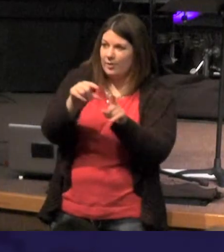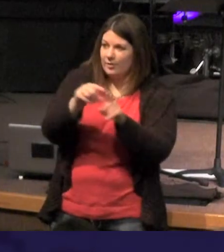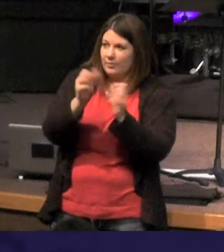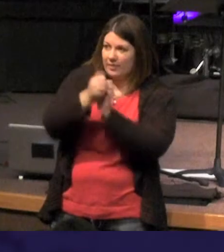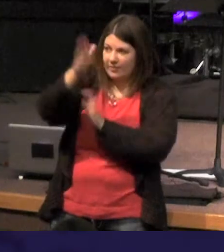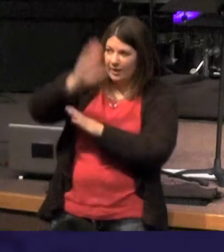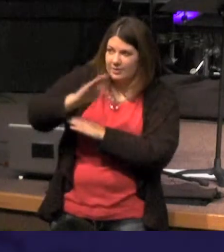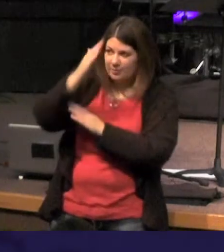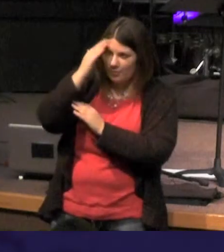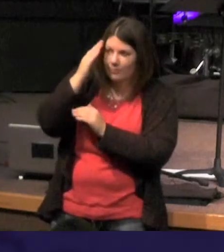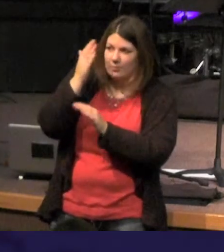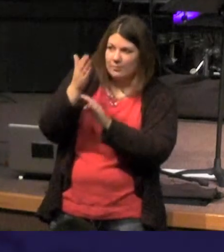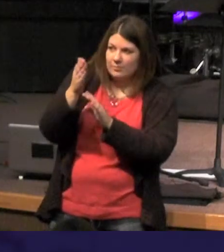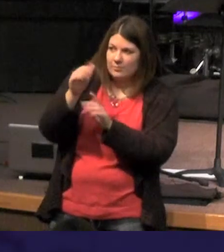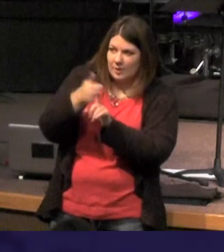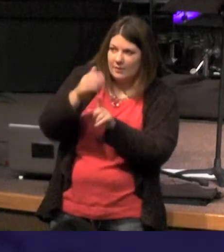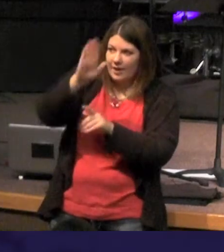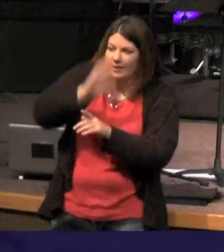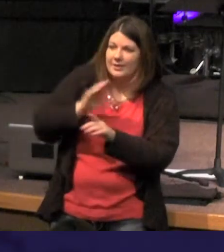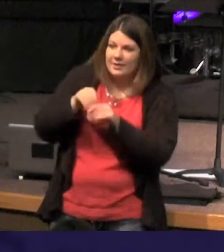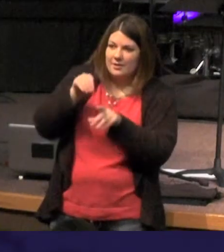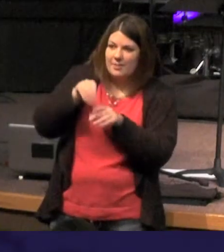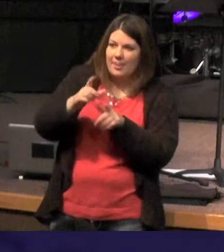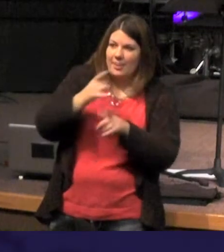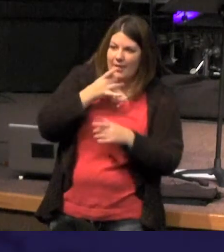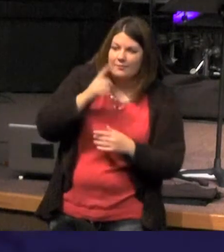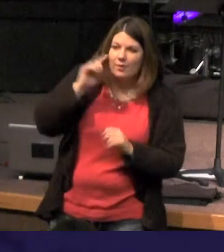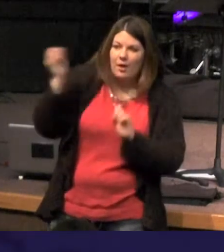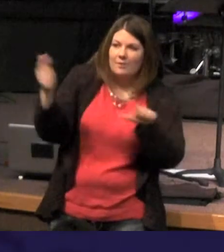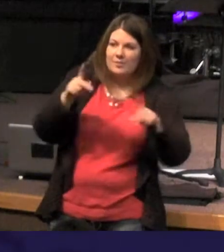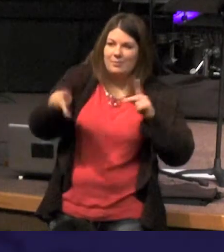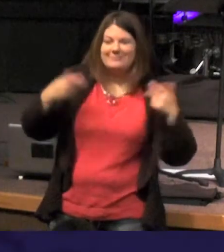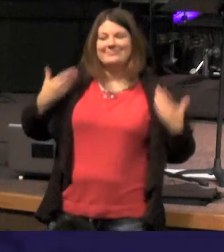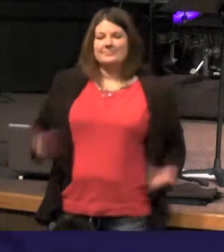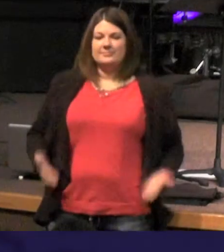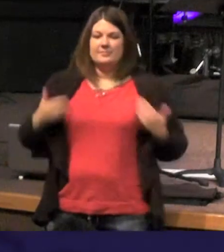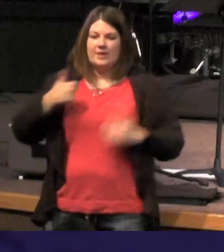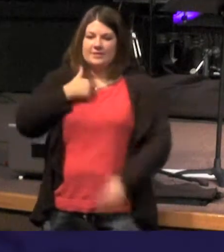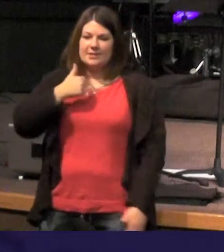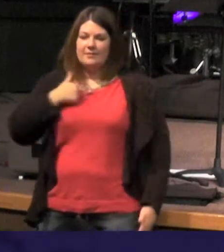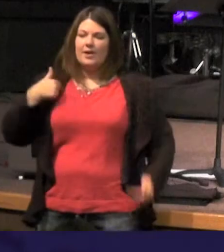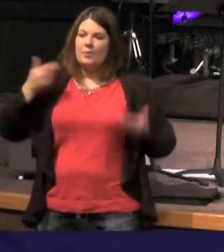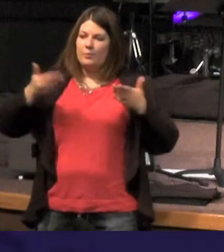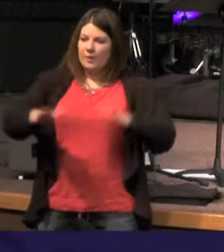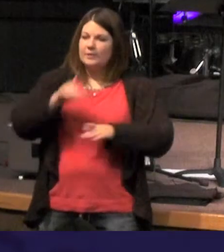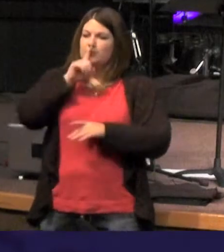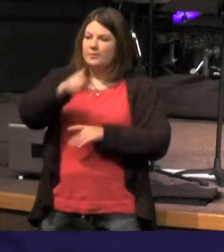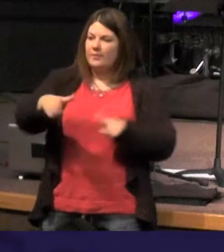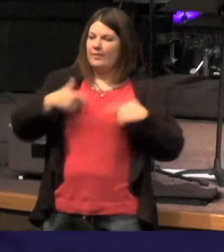one it was God in him was light he was a light of all men that's me - I'm the way the truth and the life and I am the light